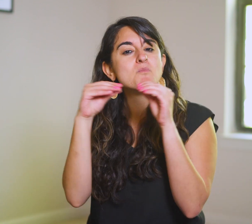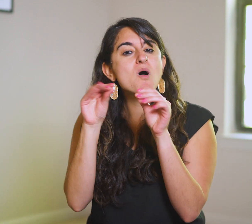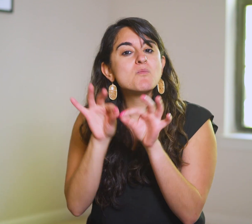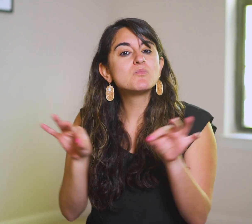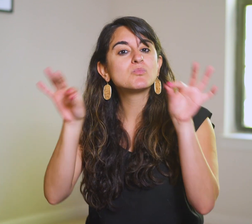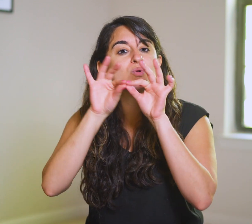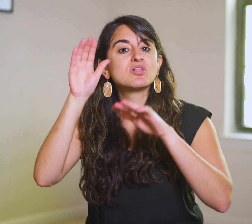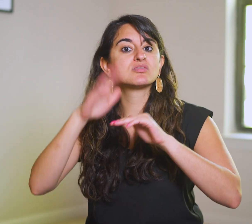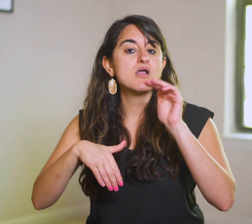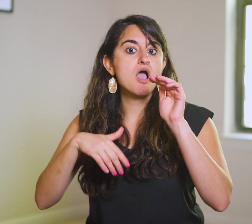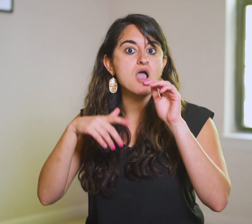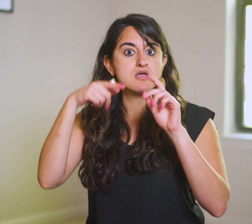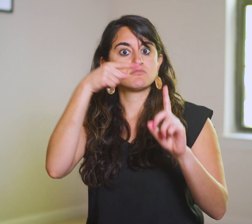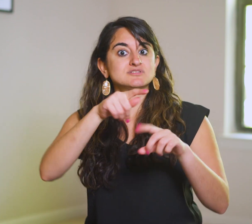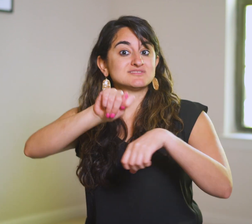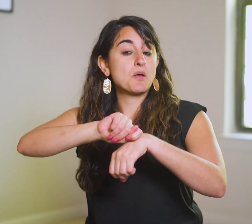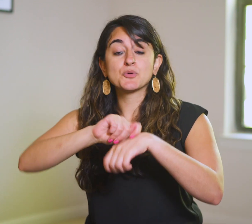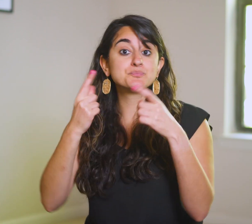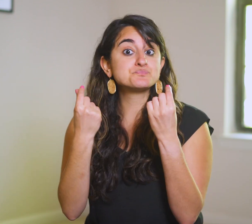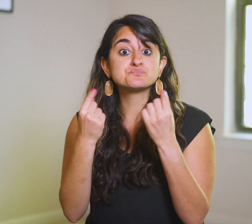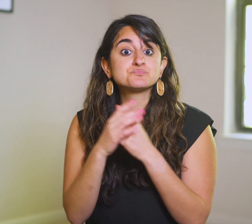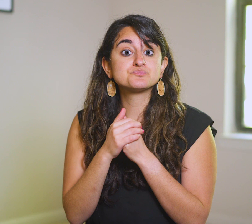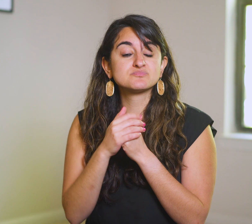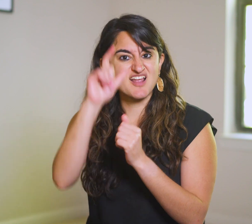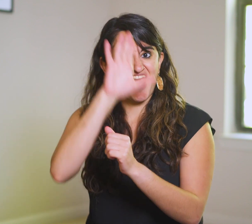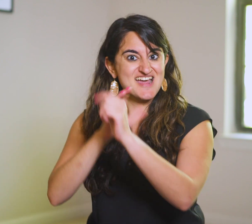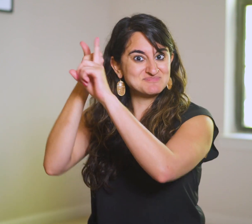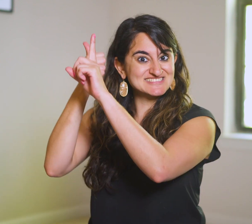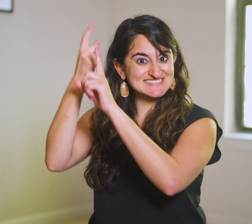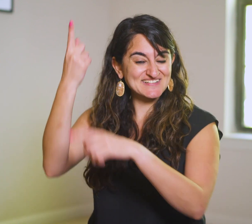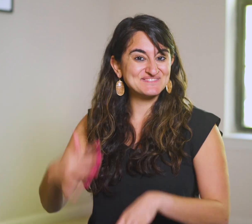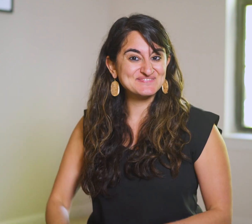more important than the dwelling place of God: God Himself.